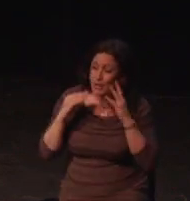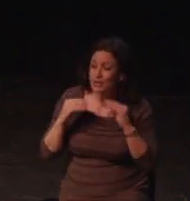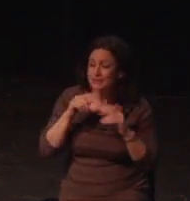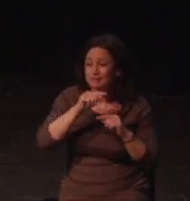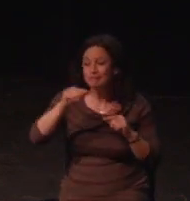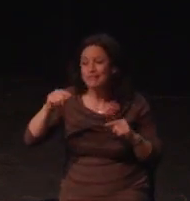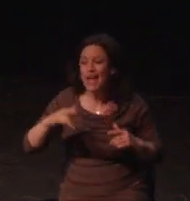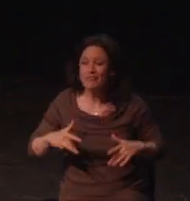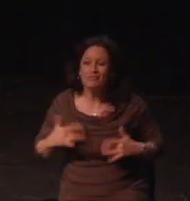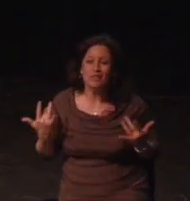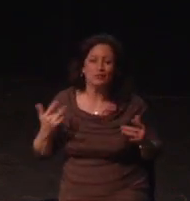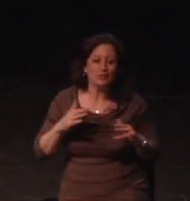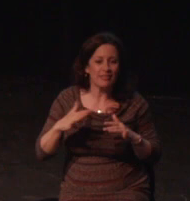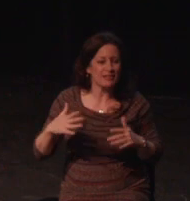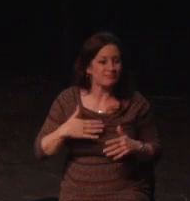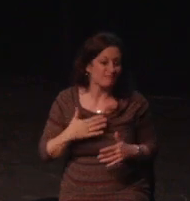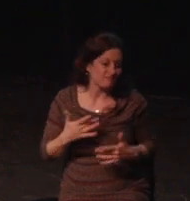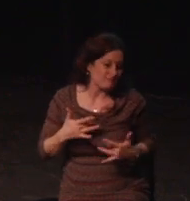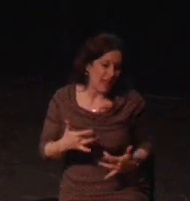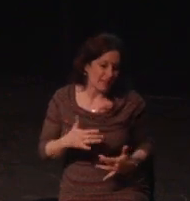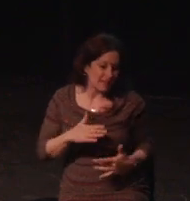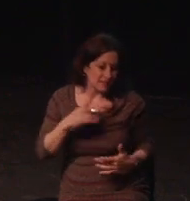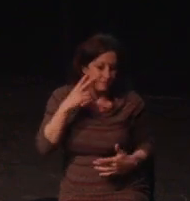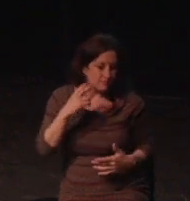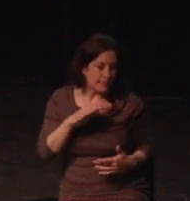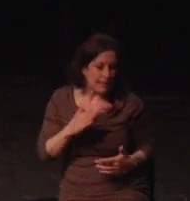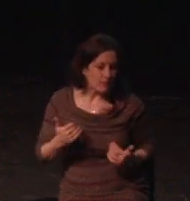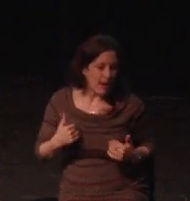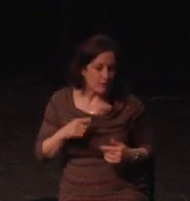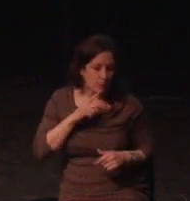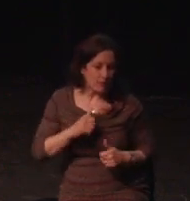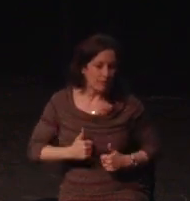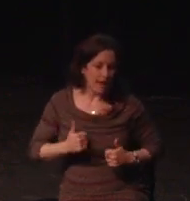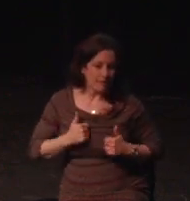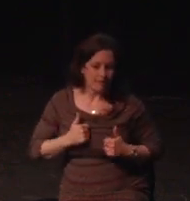they got me through some big scary things as a child and a teenager.